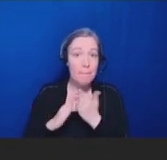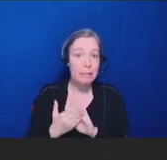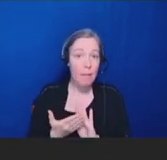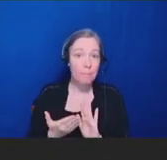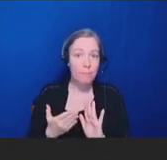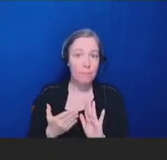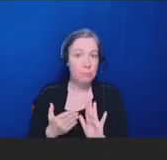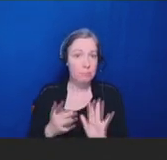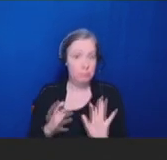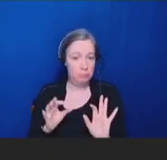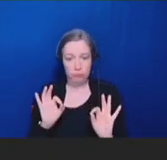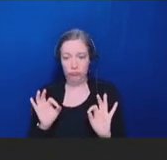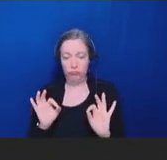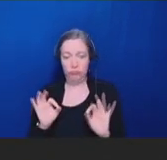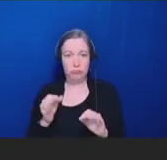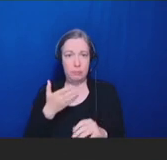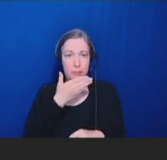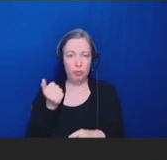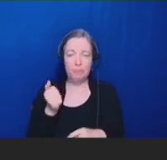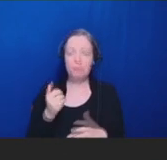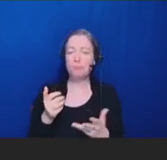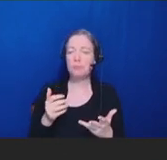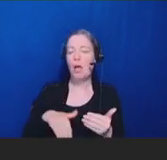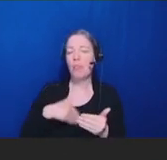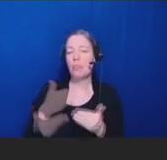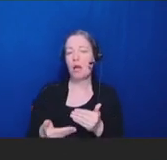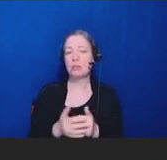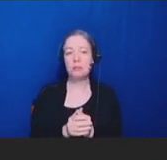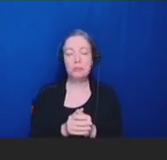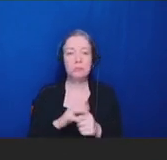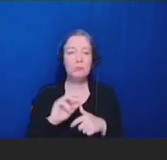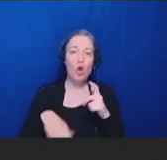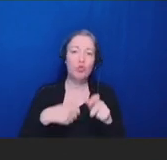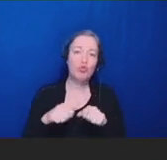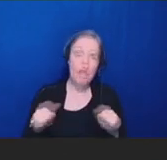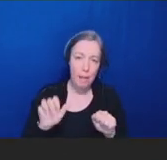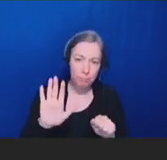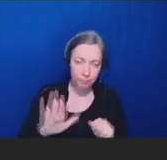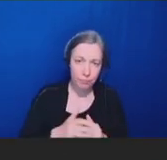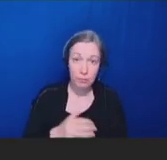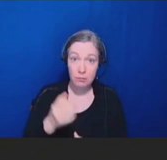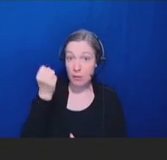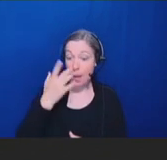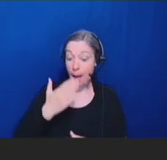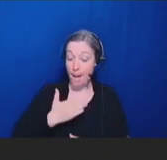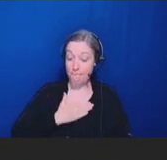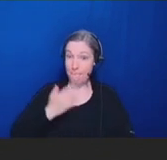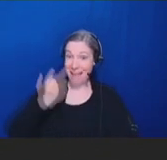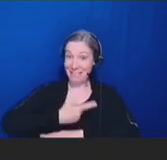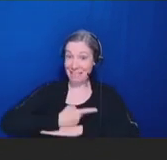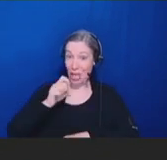So, to wrap this up, you know, I think my day job is antibiotic stewardship. And I think